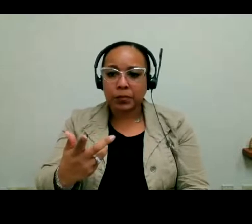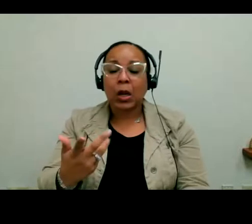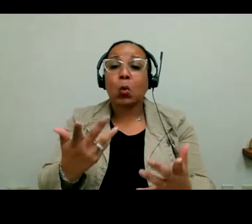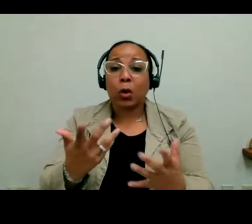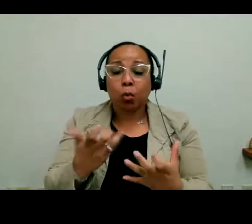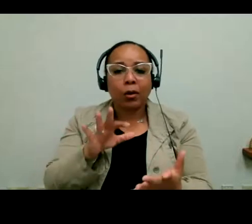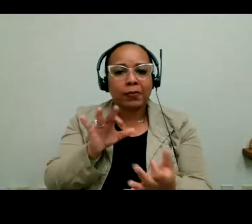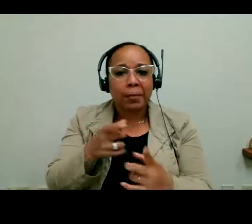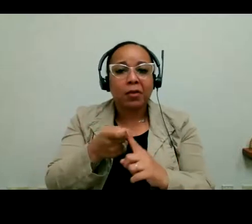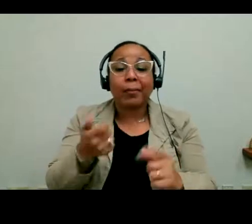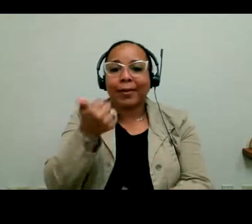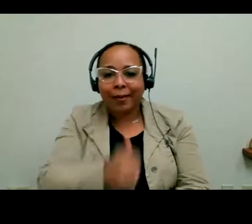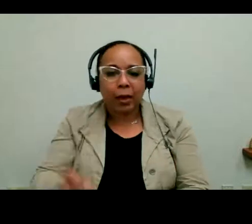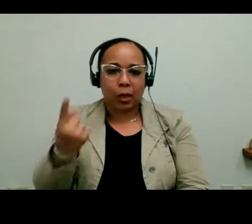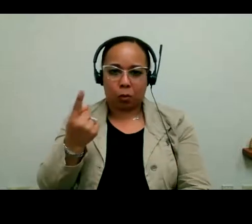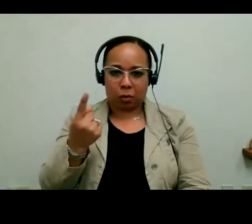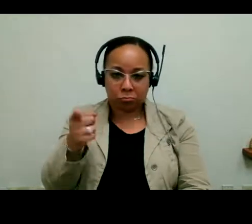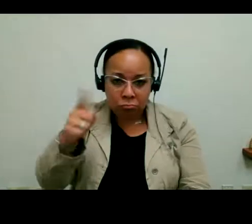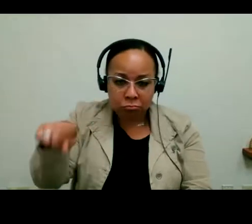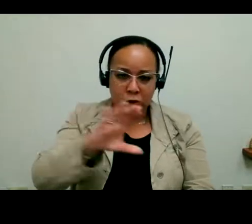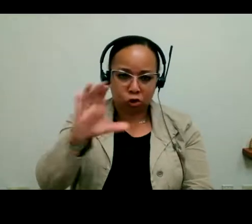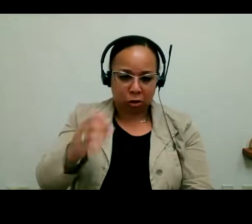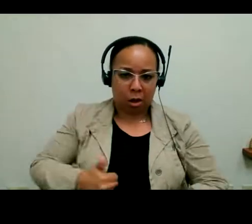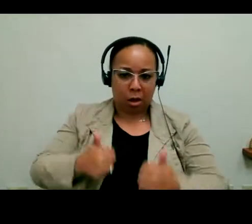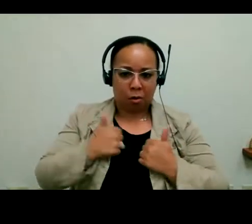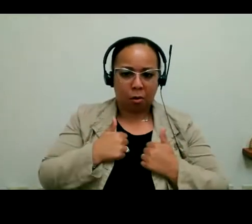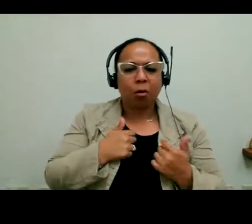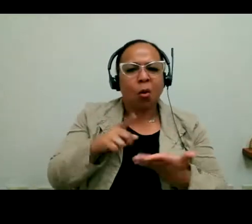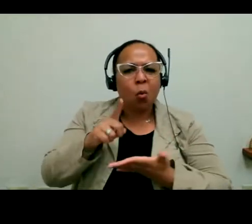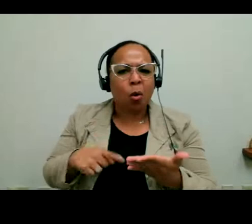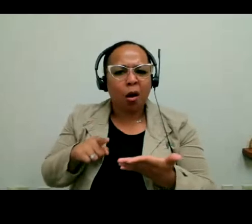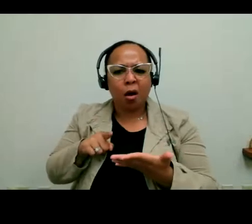feedback, we want feedback from anyone and anybody in Chicago. The city's